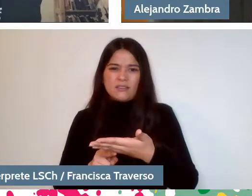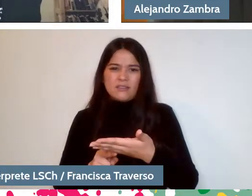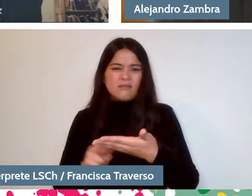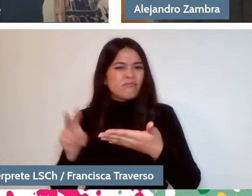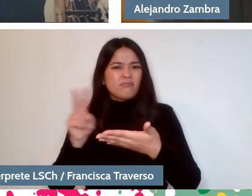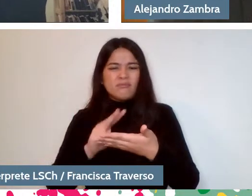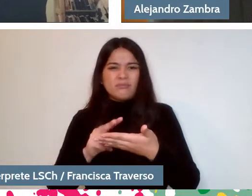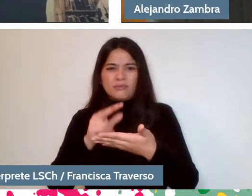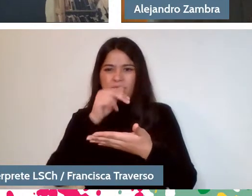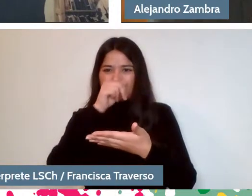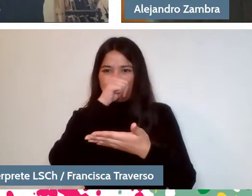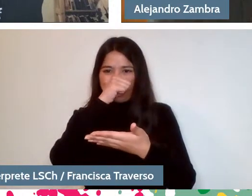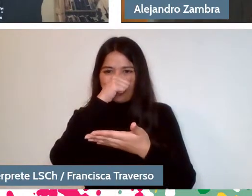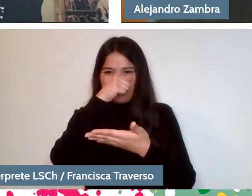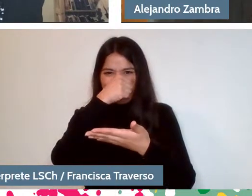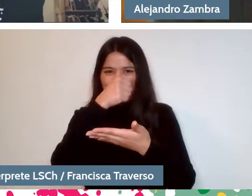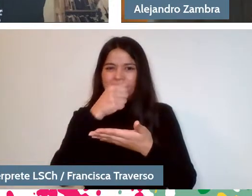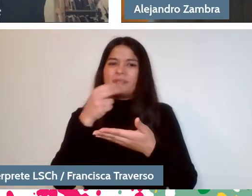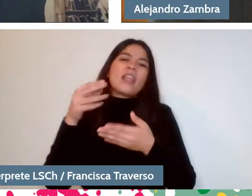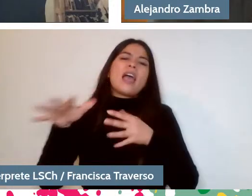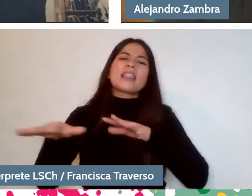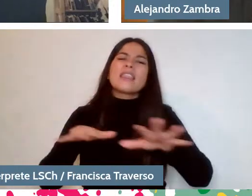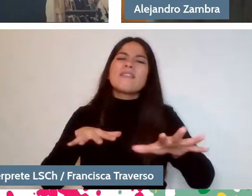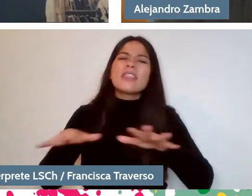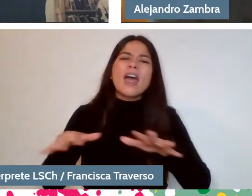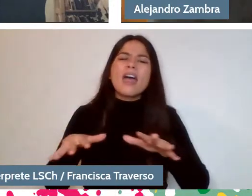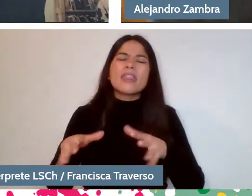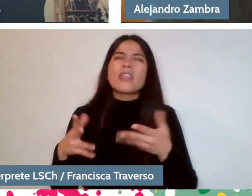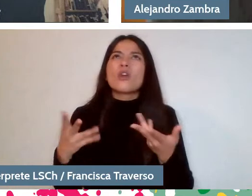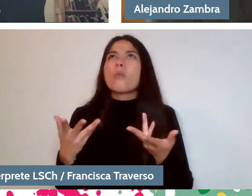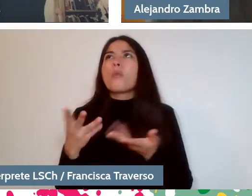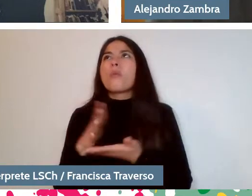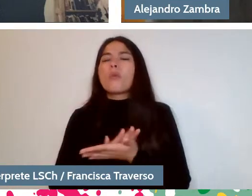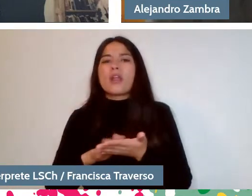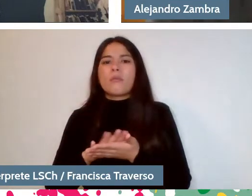Carrying out activities such as changing the title of the book,